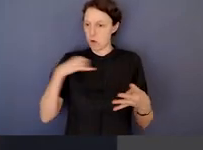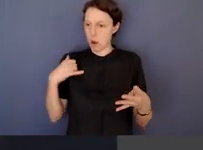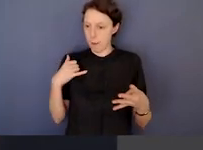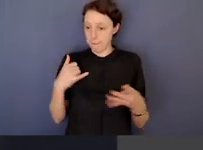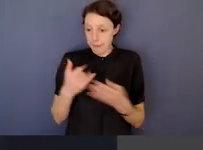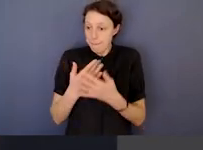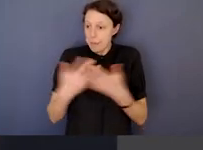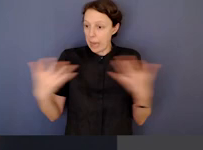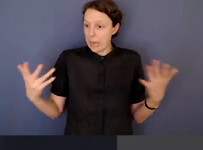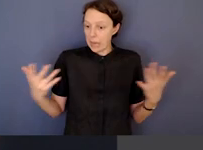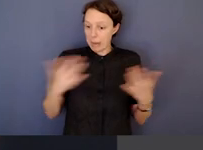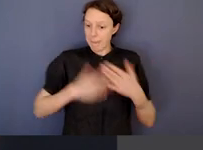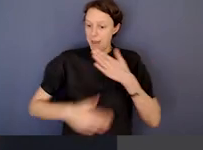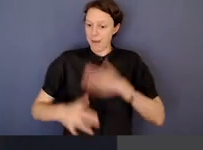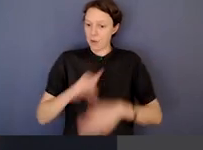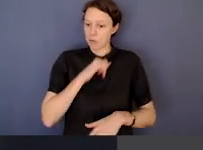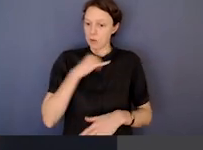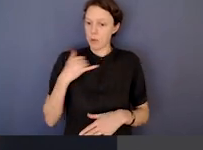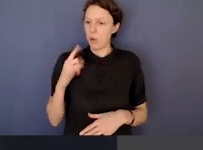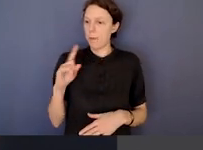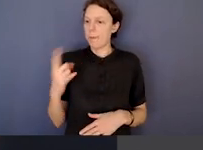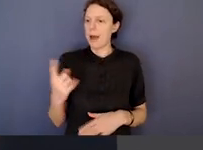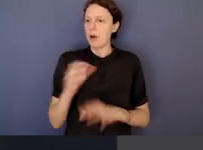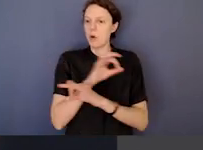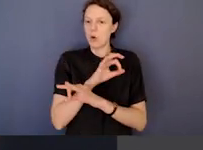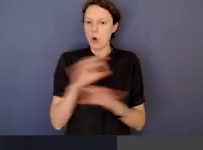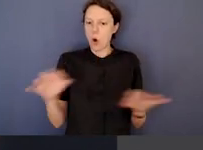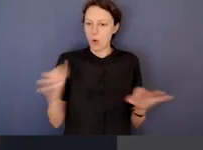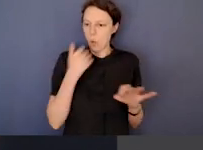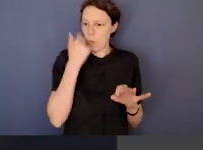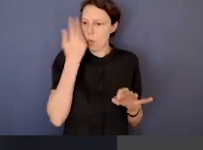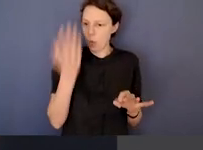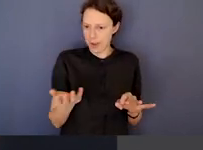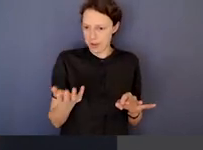A lot of corrupt conduct will be criminal, but it need not be,